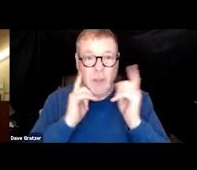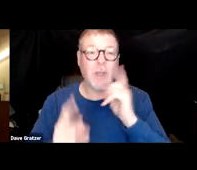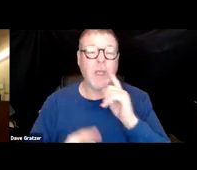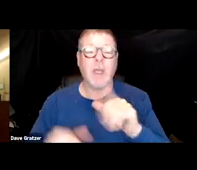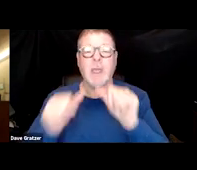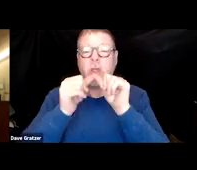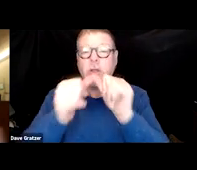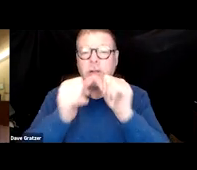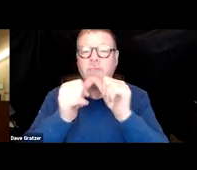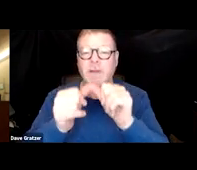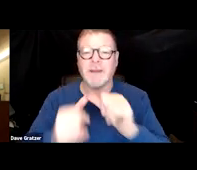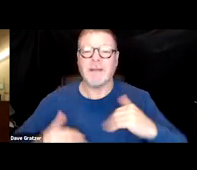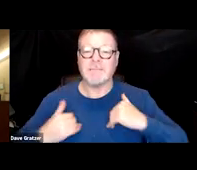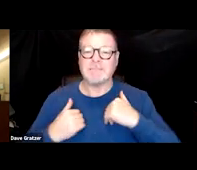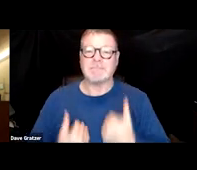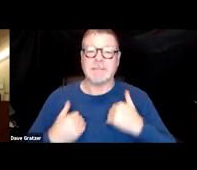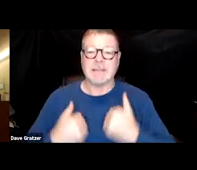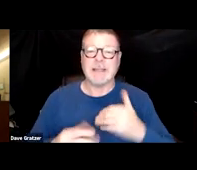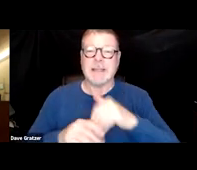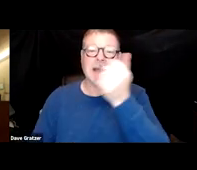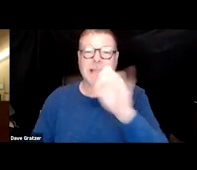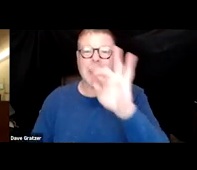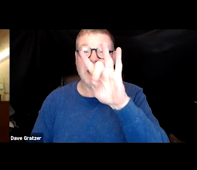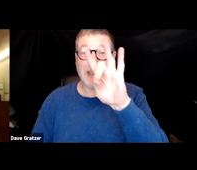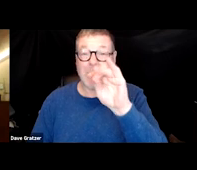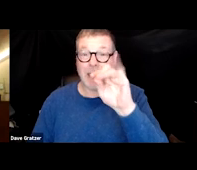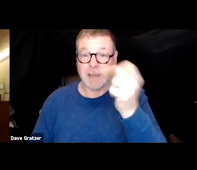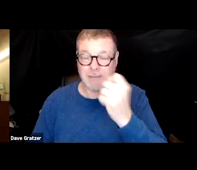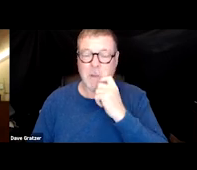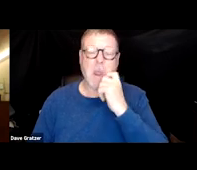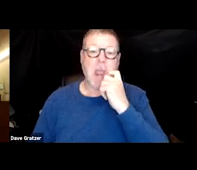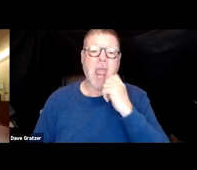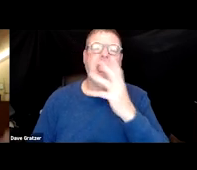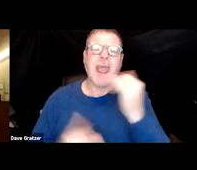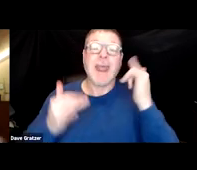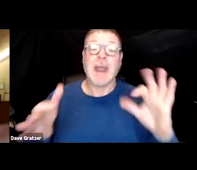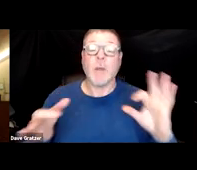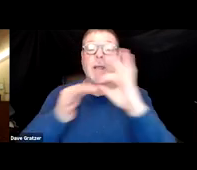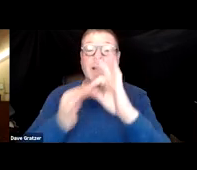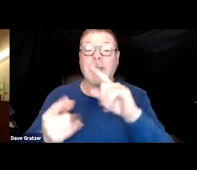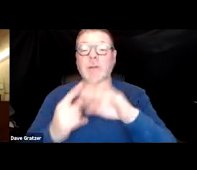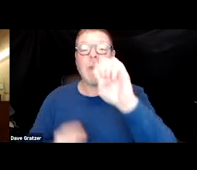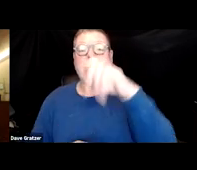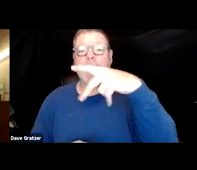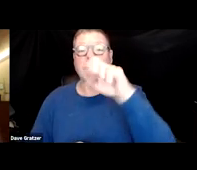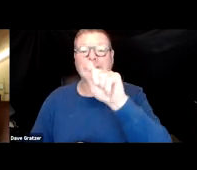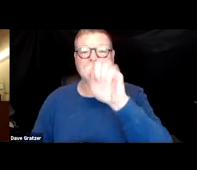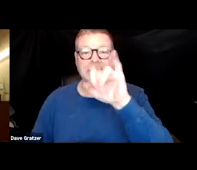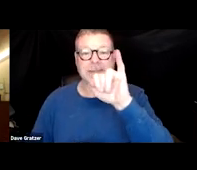and this kind of evolved in the 1980s, mid-1980s. And that was linked to an Epstein-Barr virus outbreak